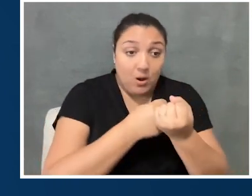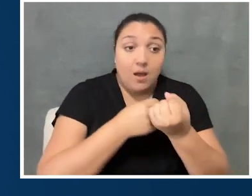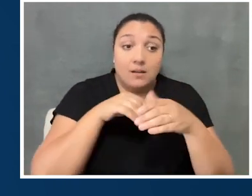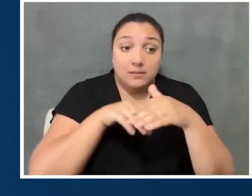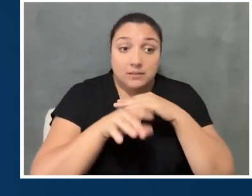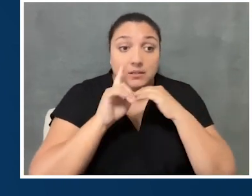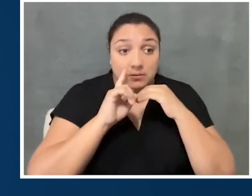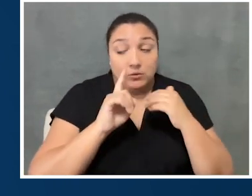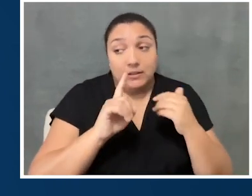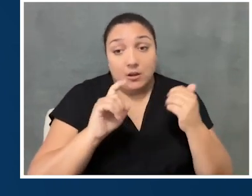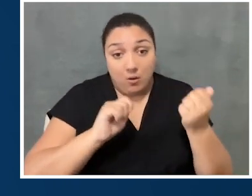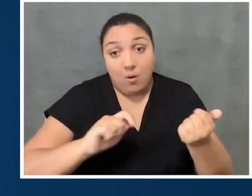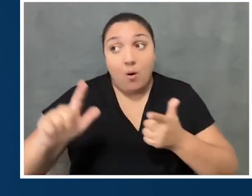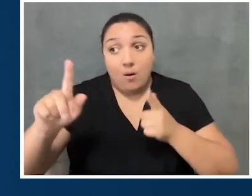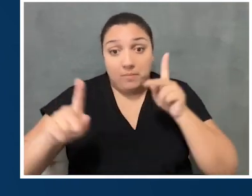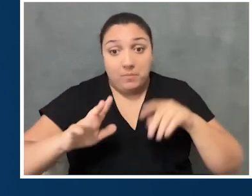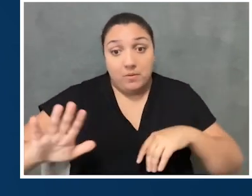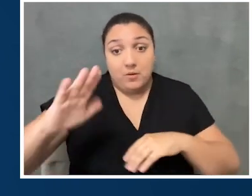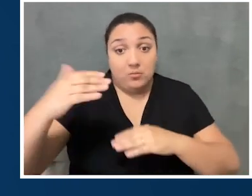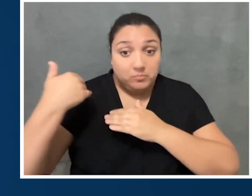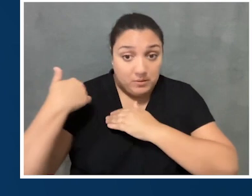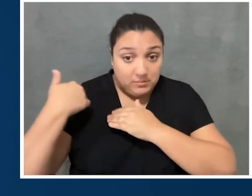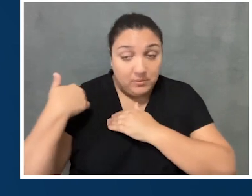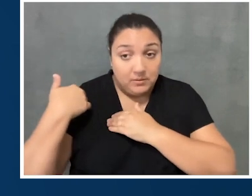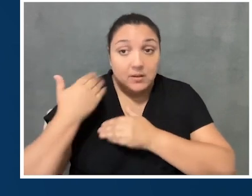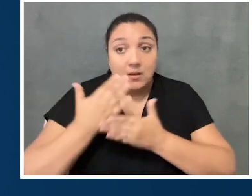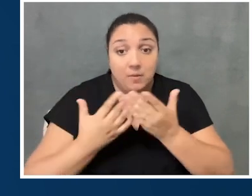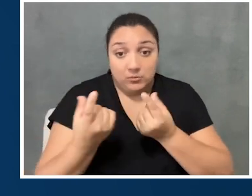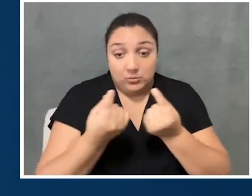and it's part of what we all do. I think when those two things can be married,